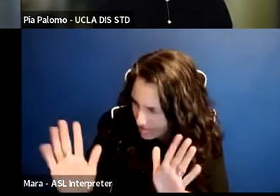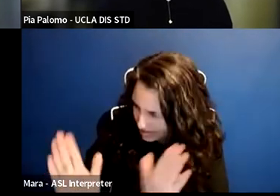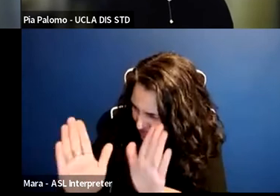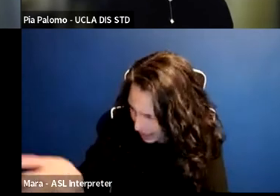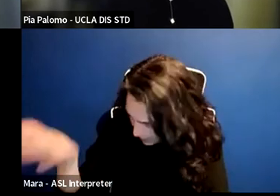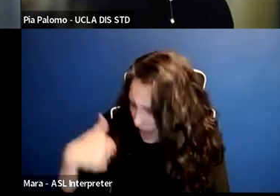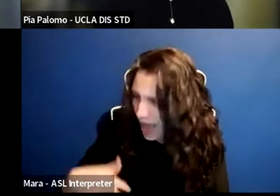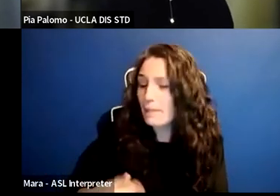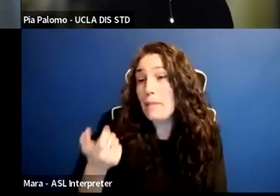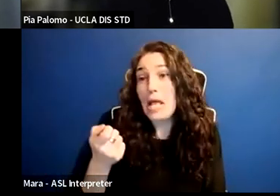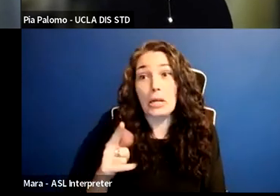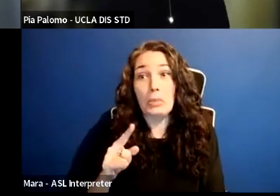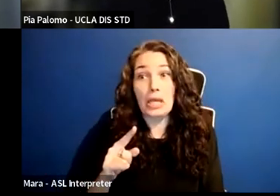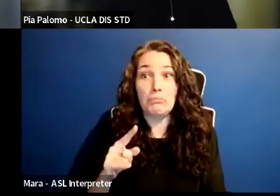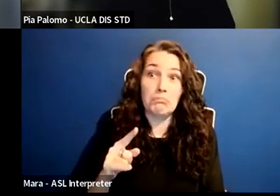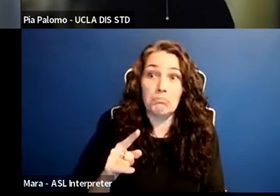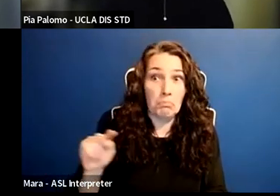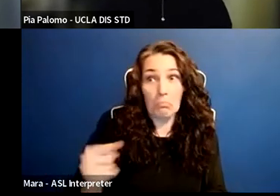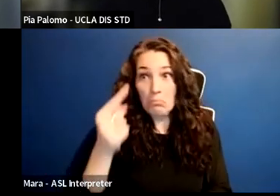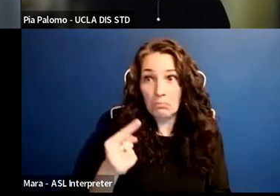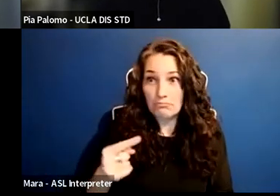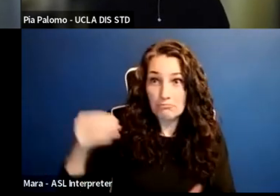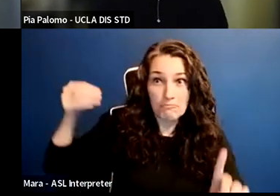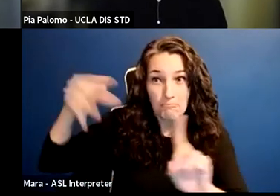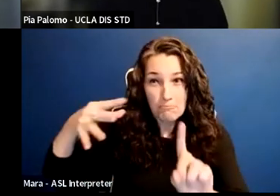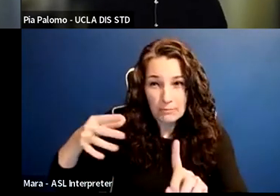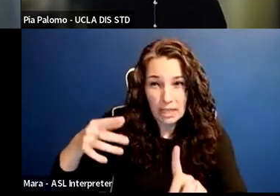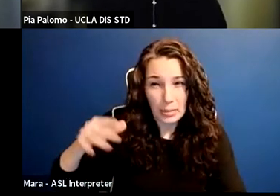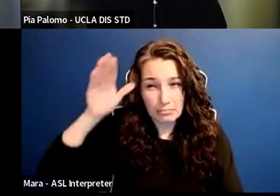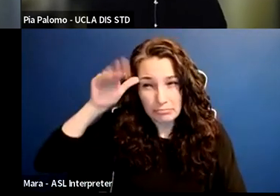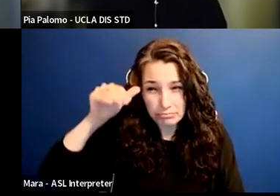and the spotlight that they shine. We also need people working from the inside, right?